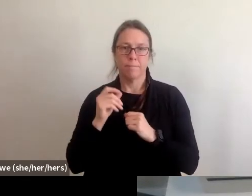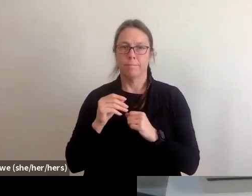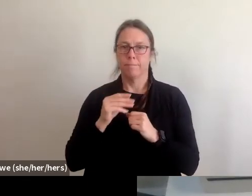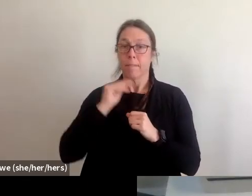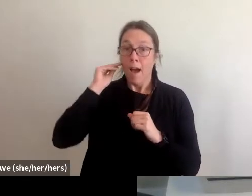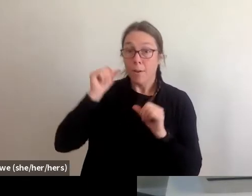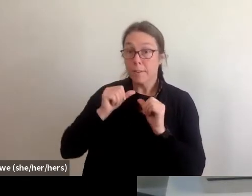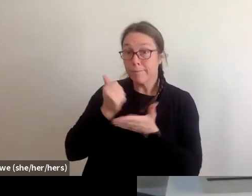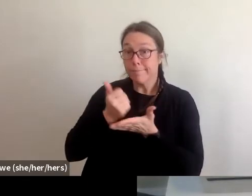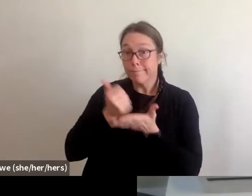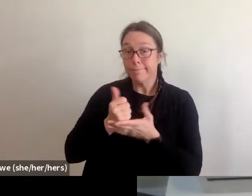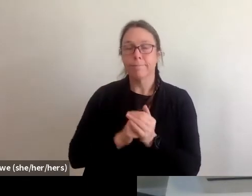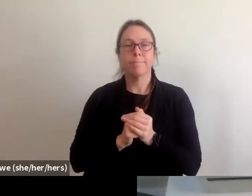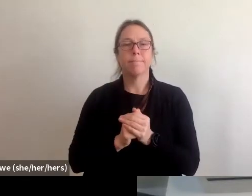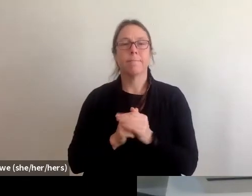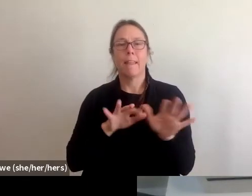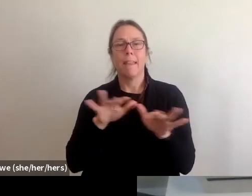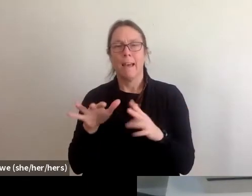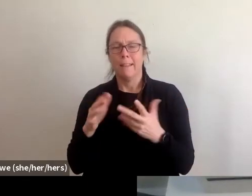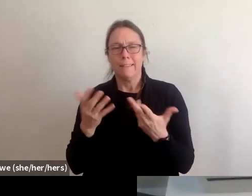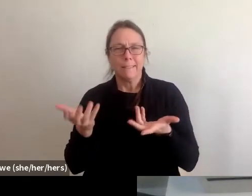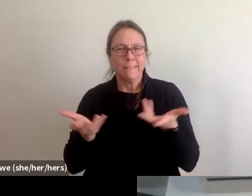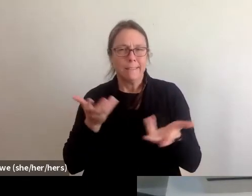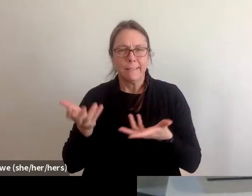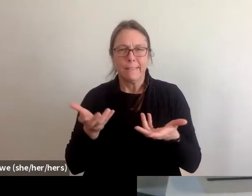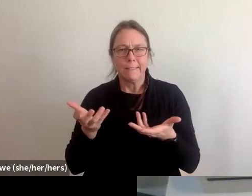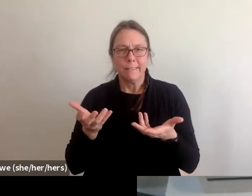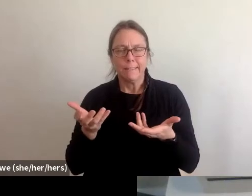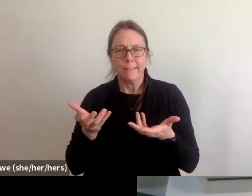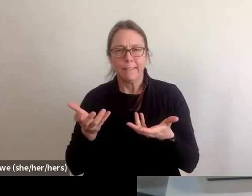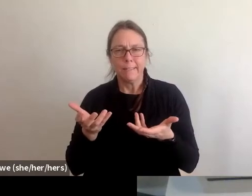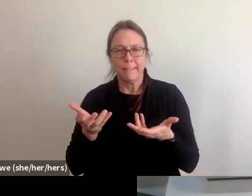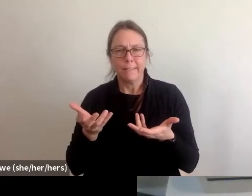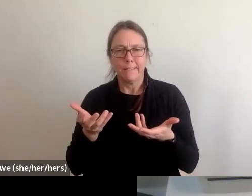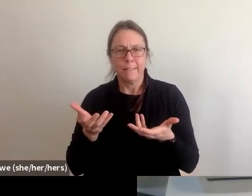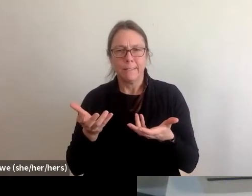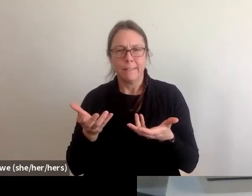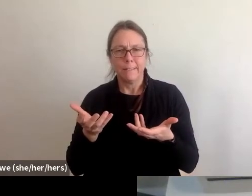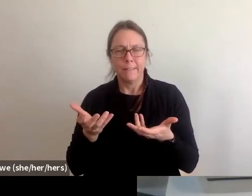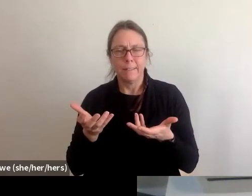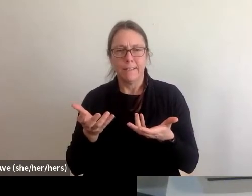and homeless services groups kind of play into the broad emergency management sector.